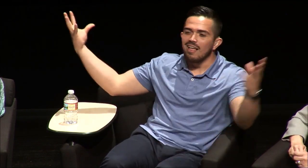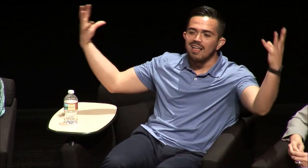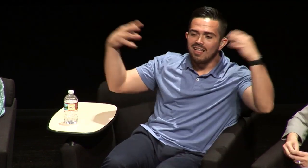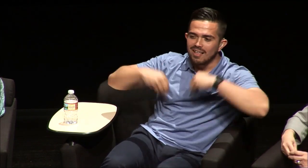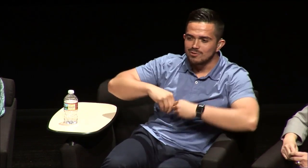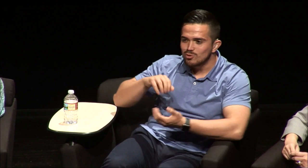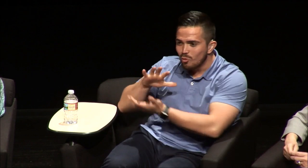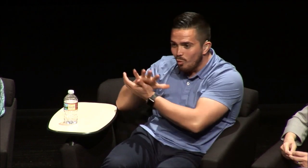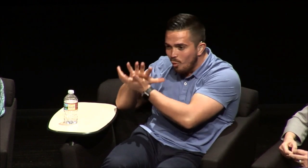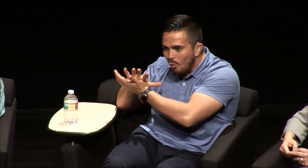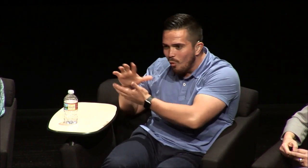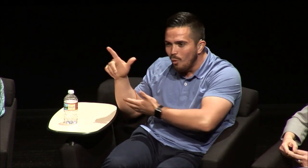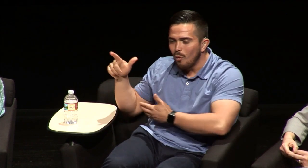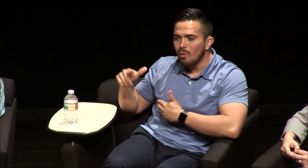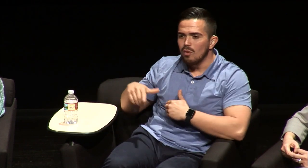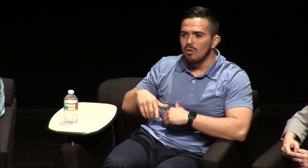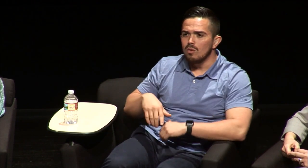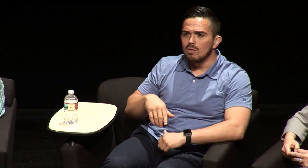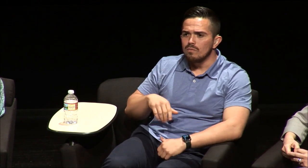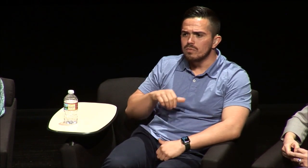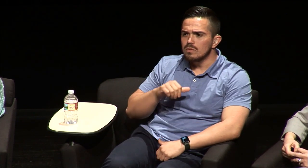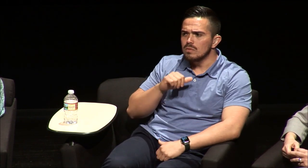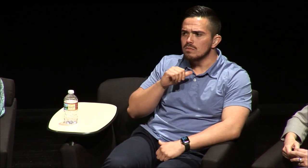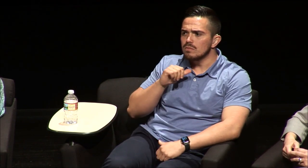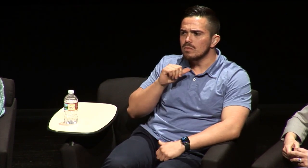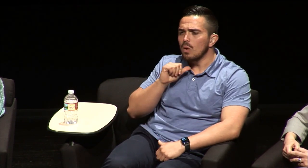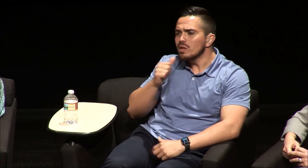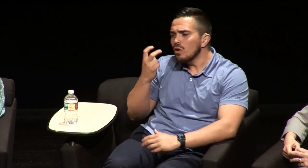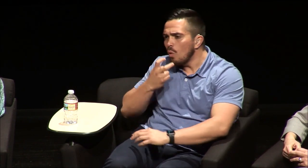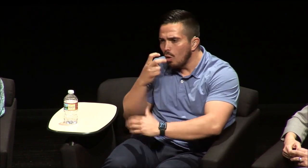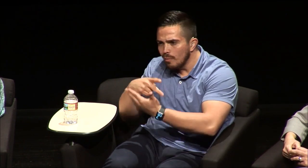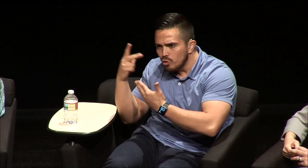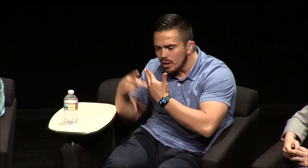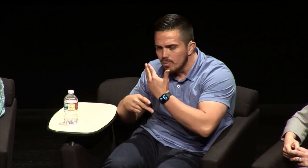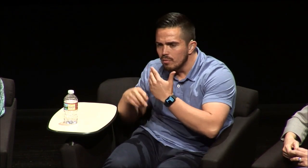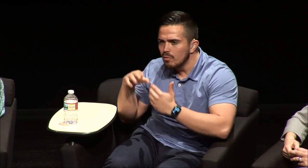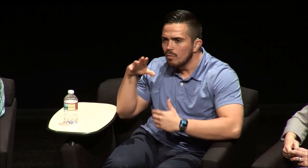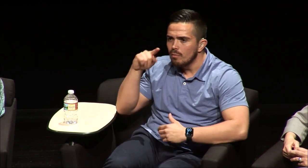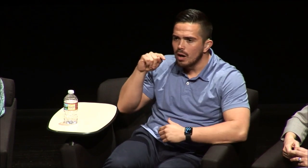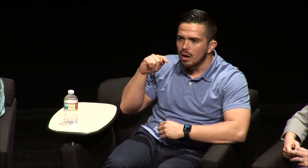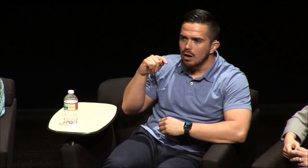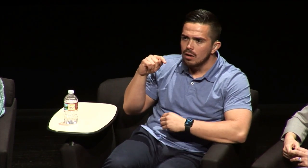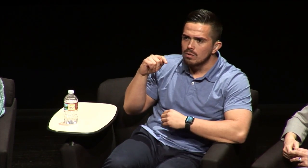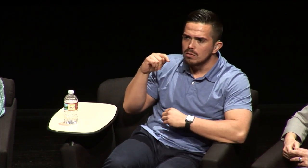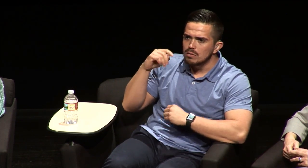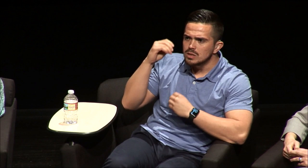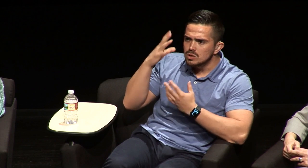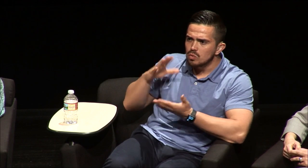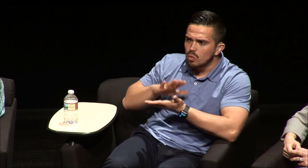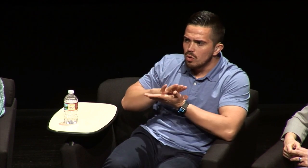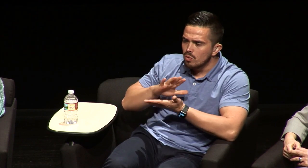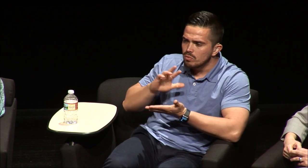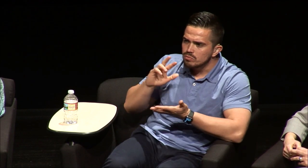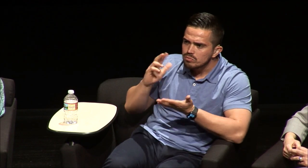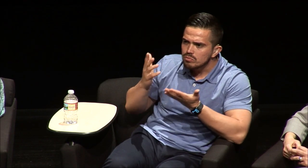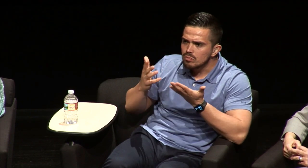back I was lucky I got you know at home and at school in my speech program the